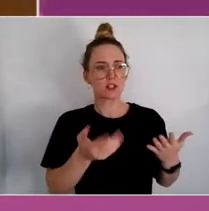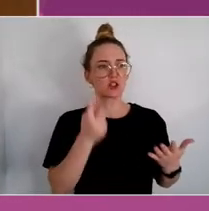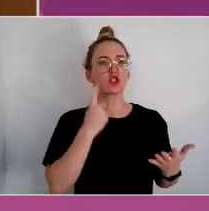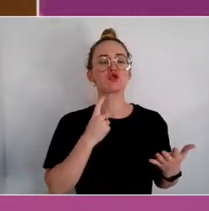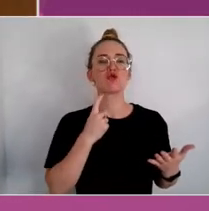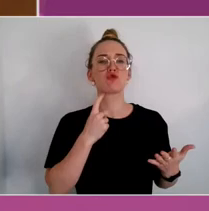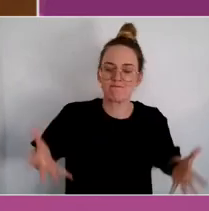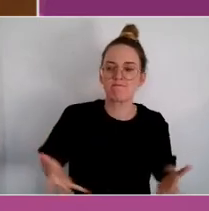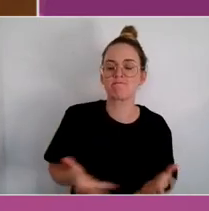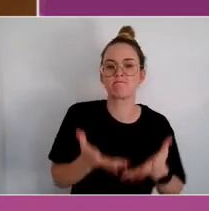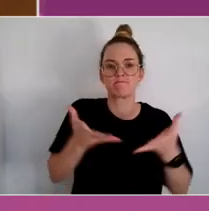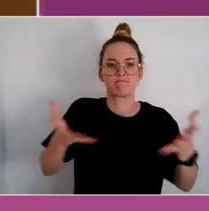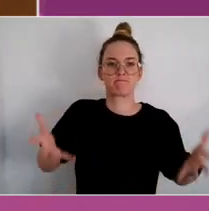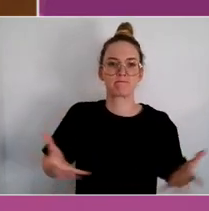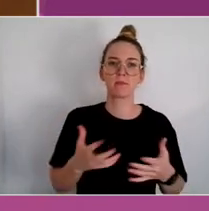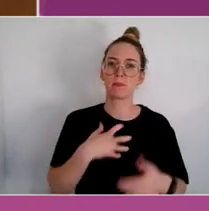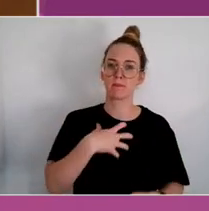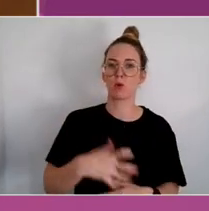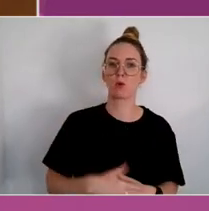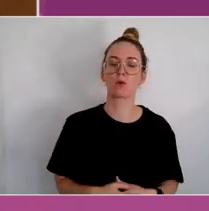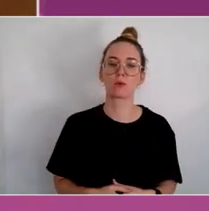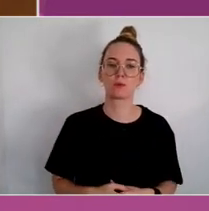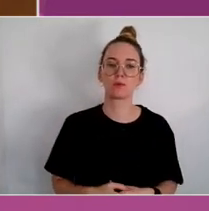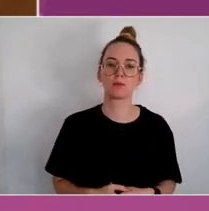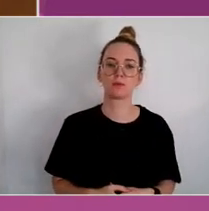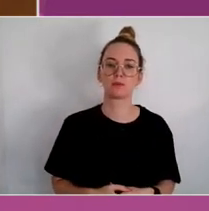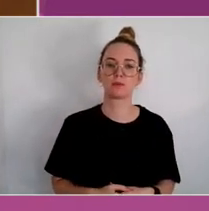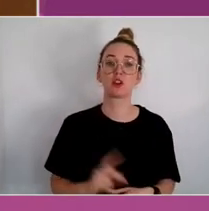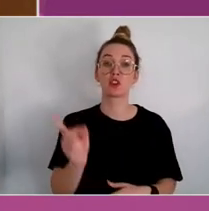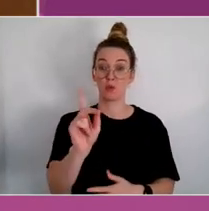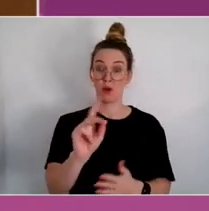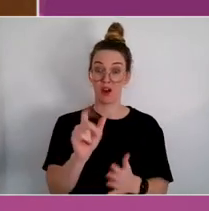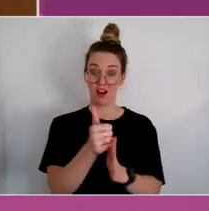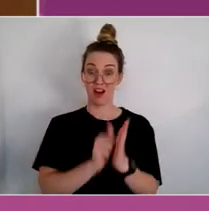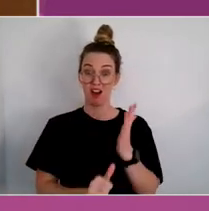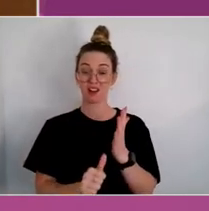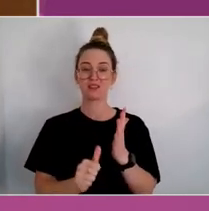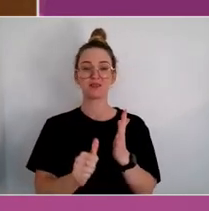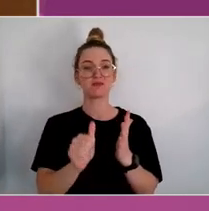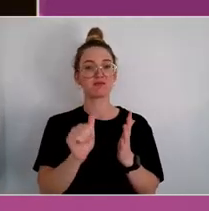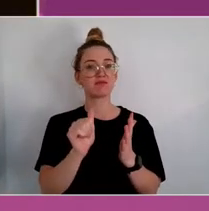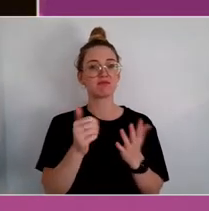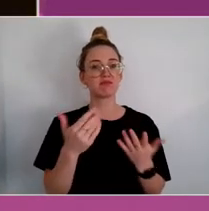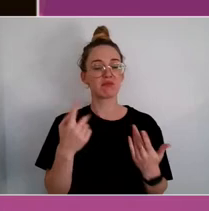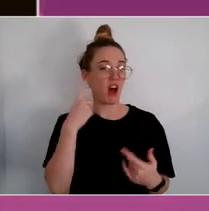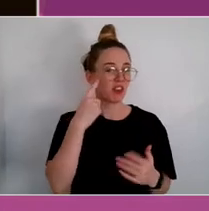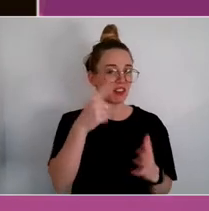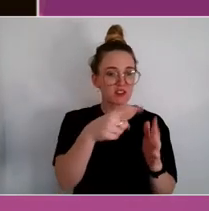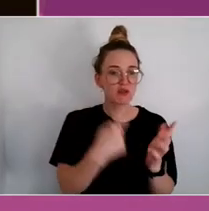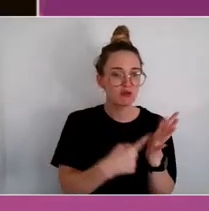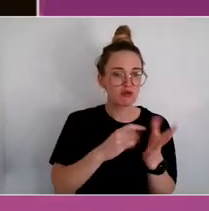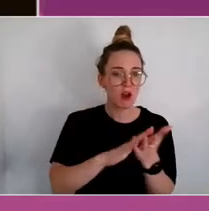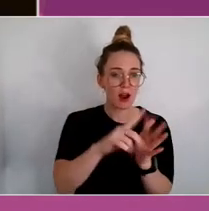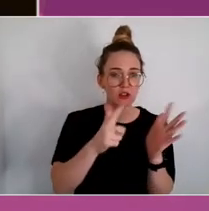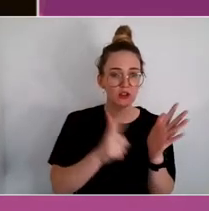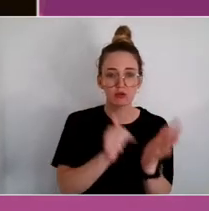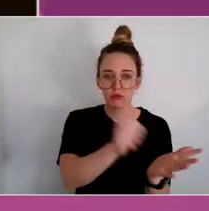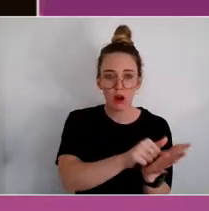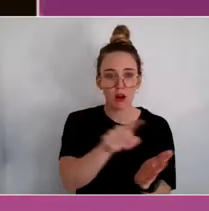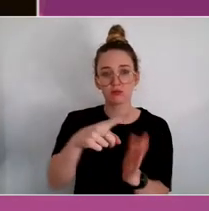So in terms of what art actually does, I think Rachel's right and Janine's right, but, you